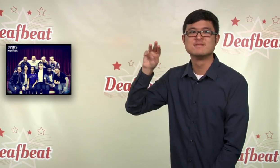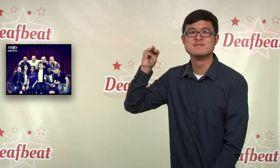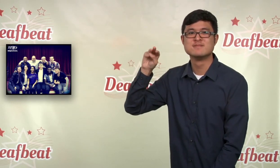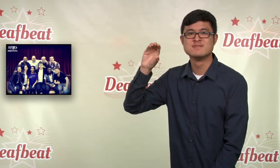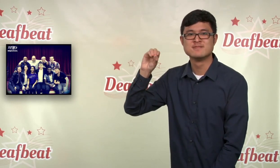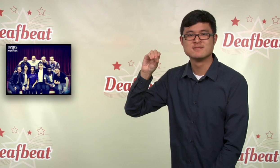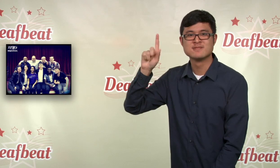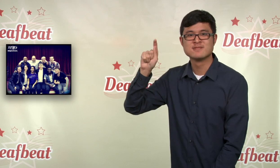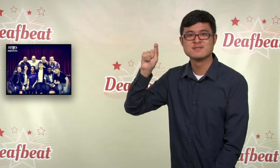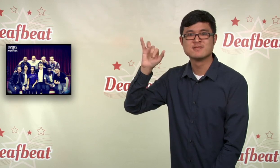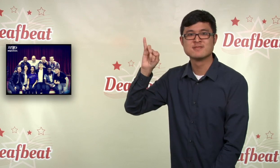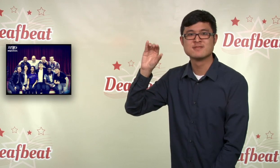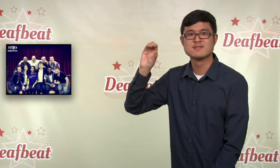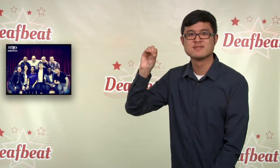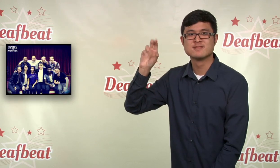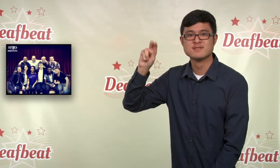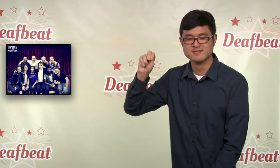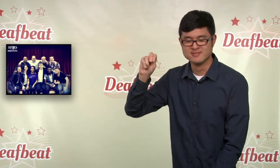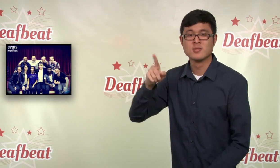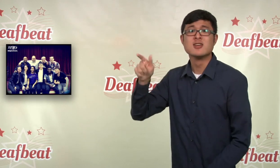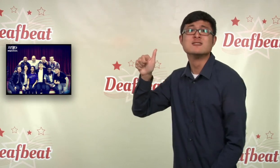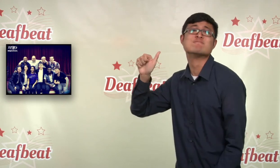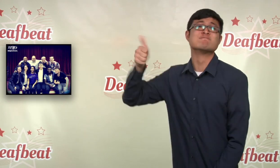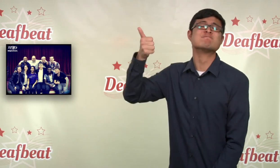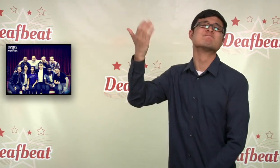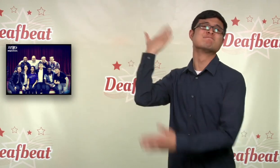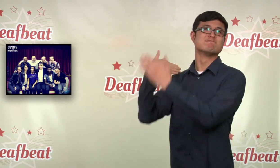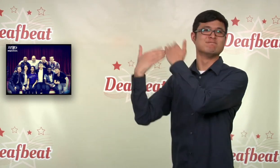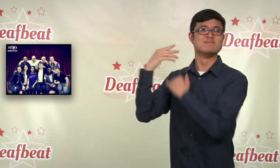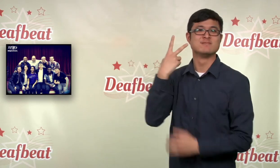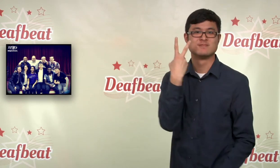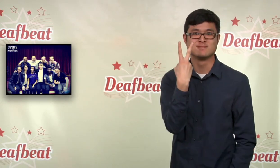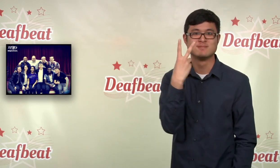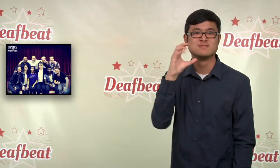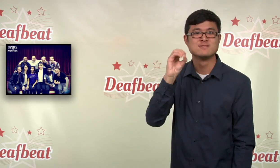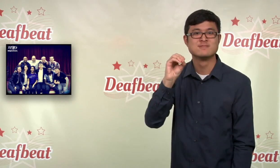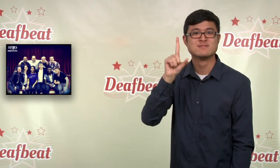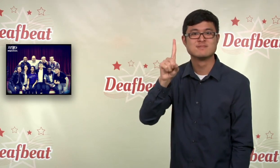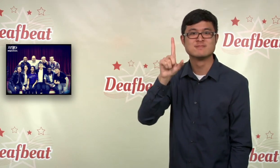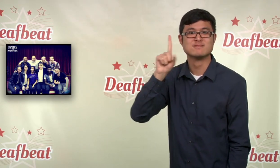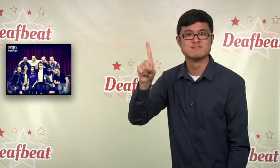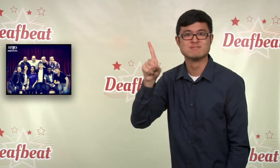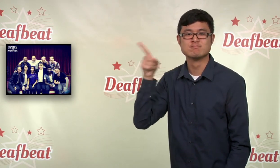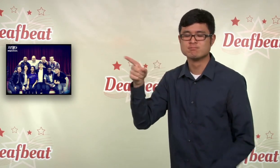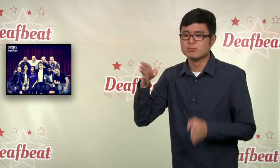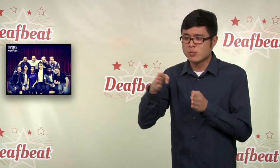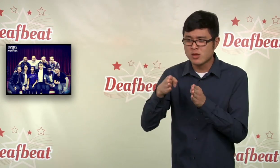and provide visual entertainment through their street dance